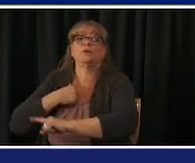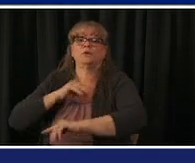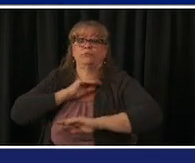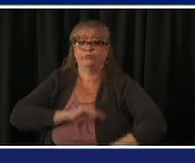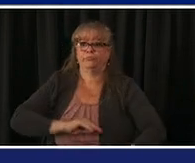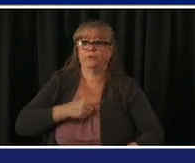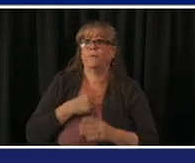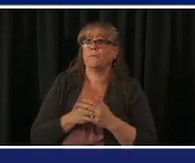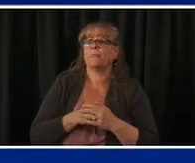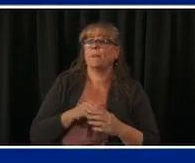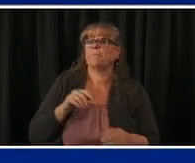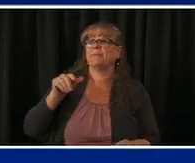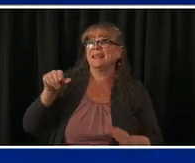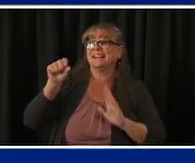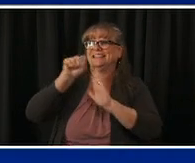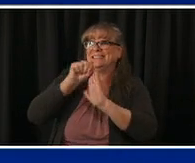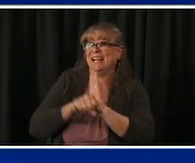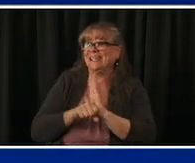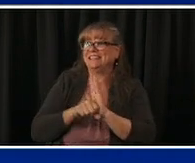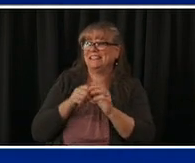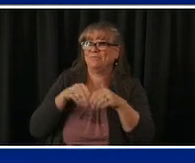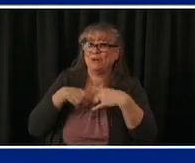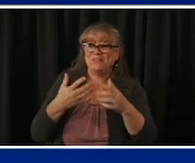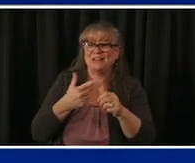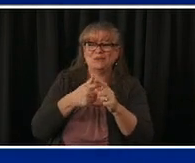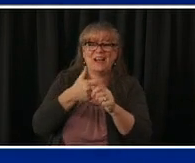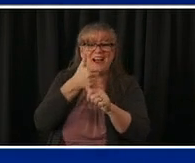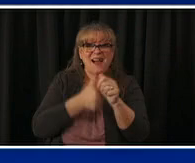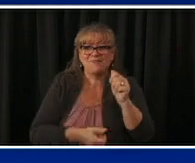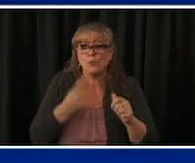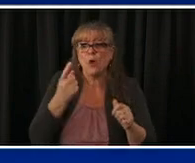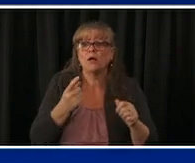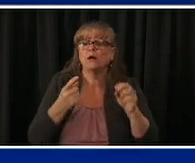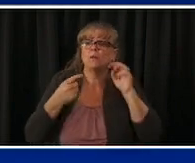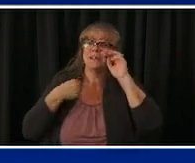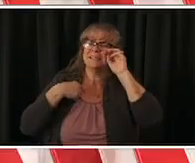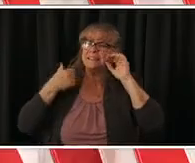makes sure that coloradans continue to do our part during this time vaccine is free for all